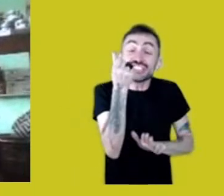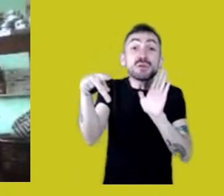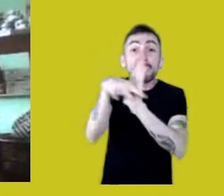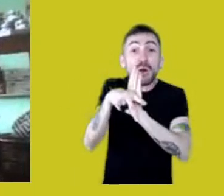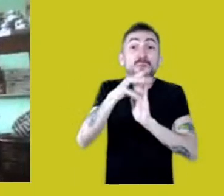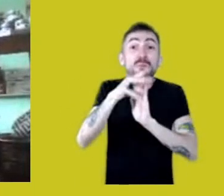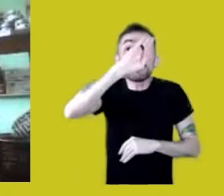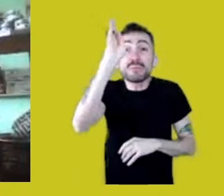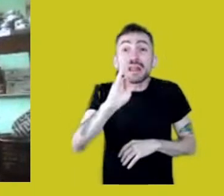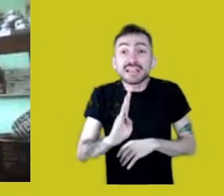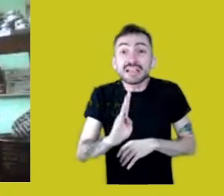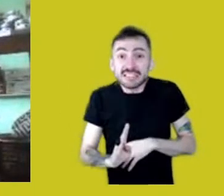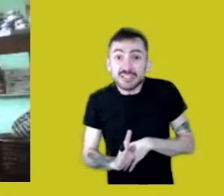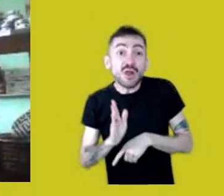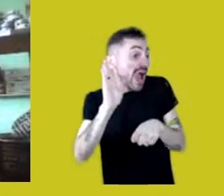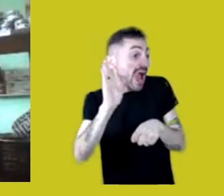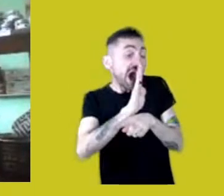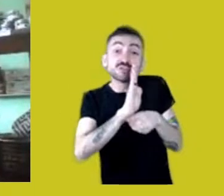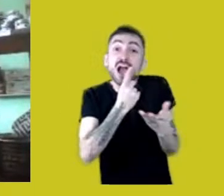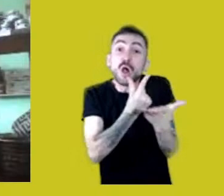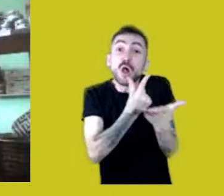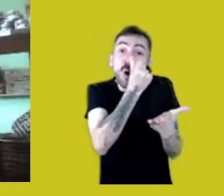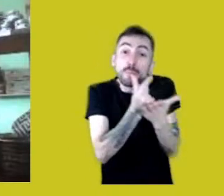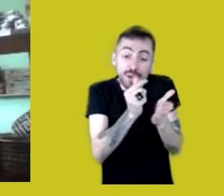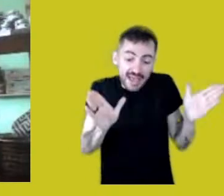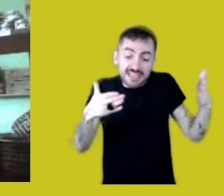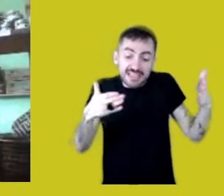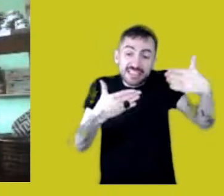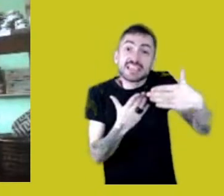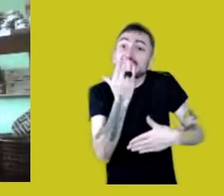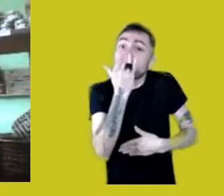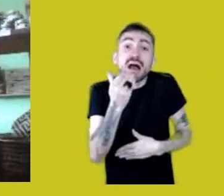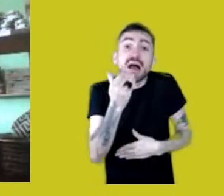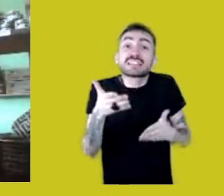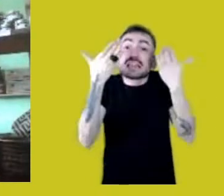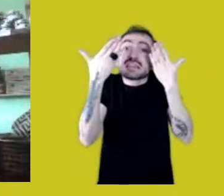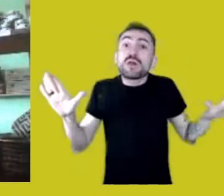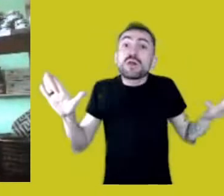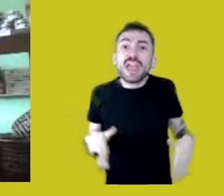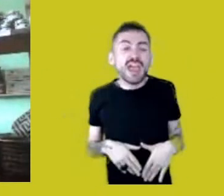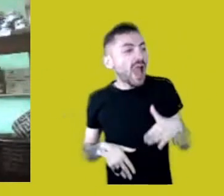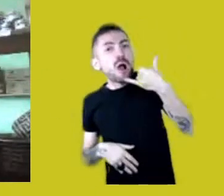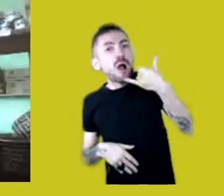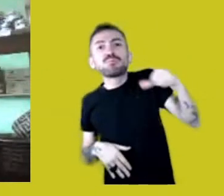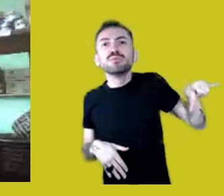to buy food kits! What is the justification